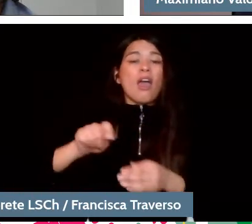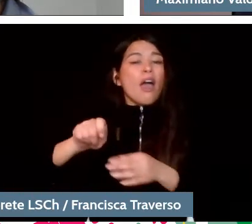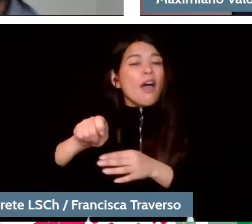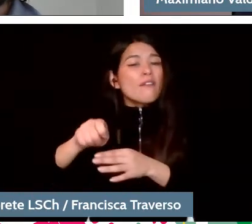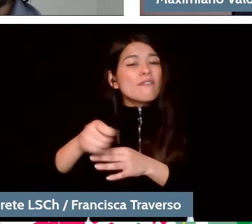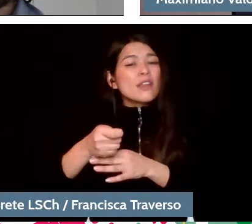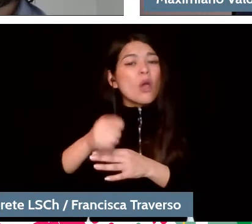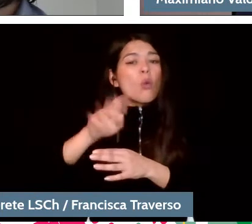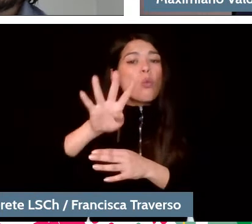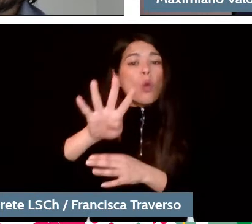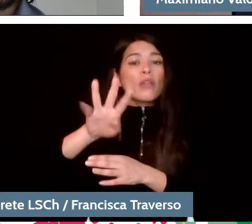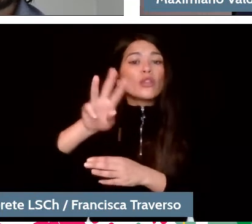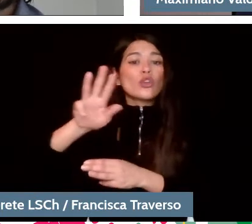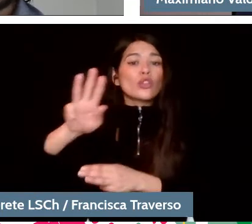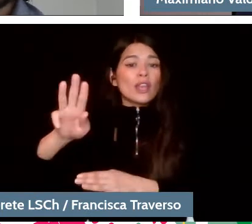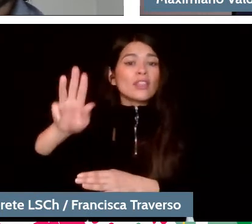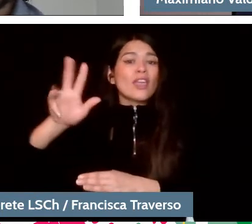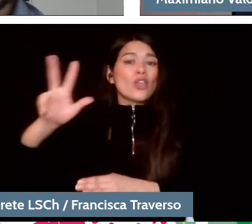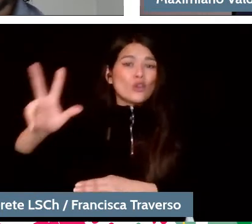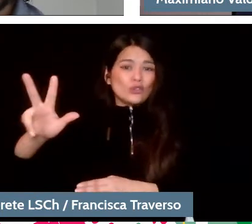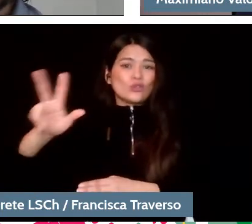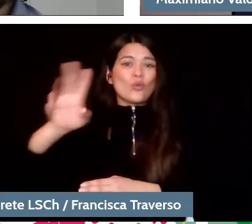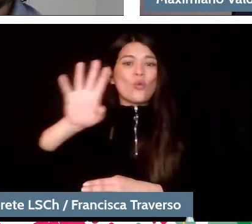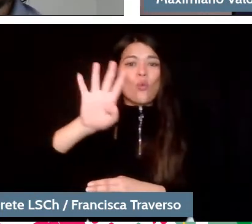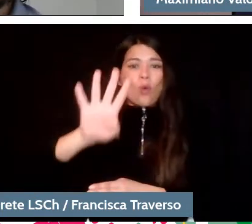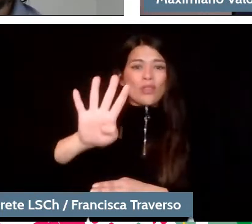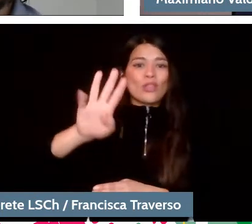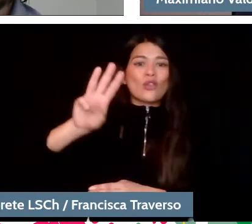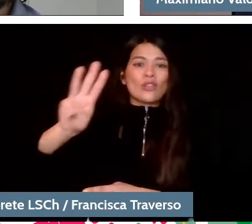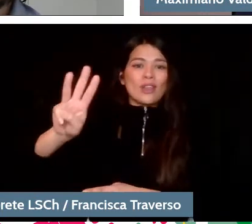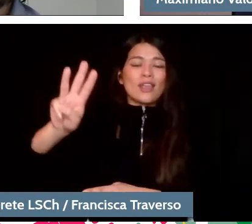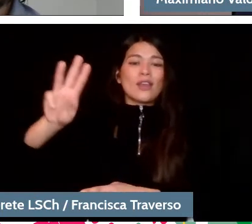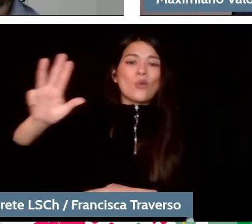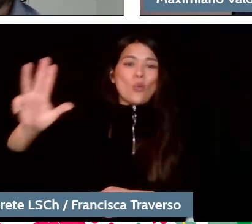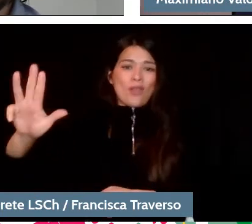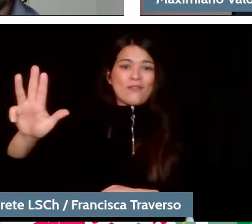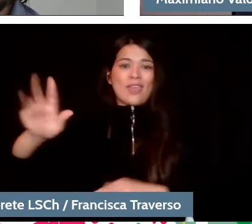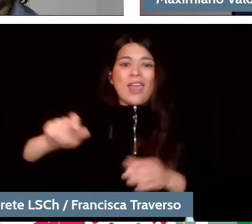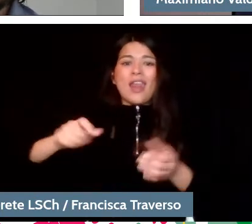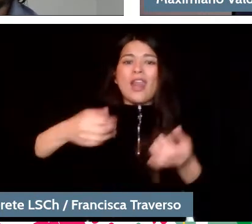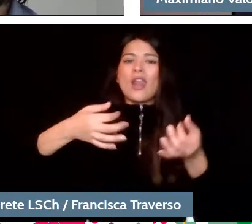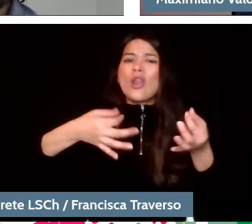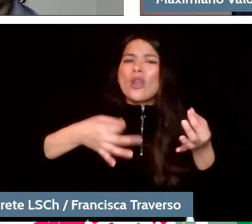Therefore, the brilliance of A, which is the note on which it is tuned,